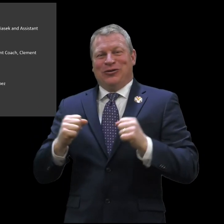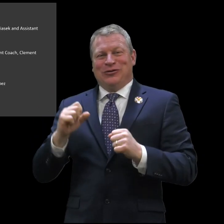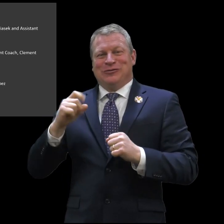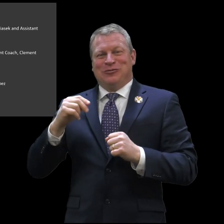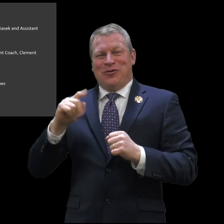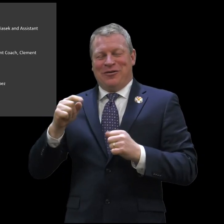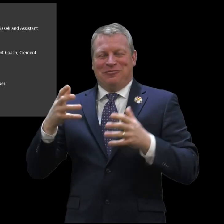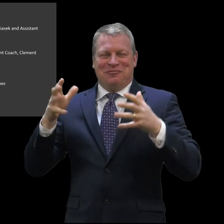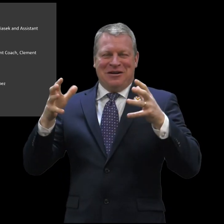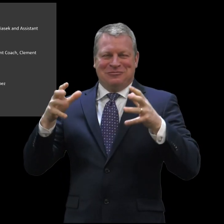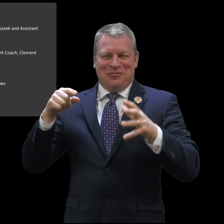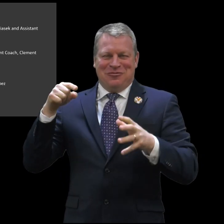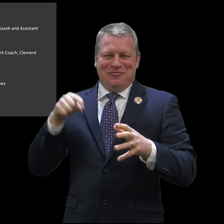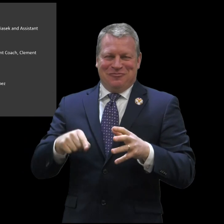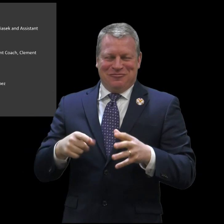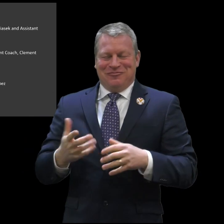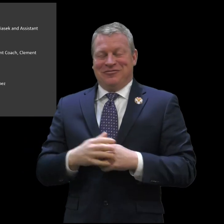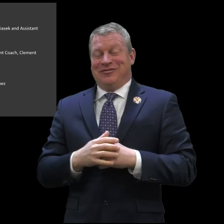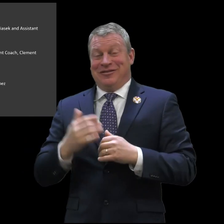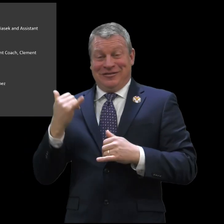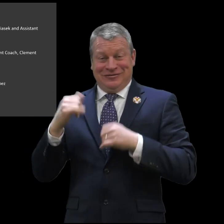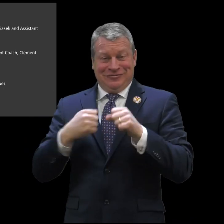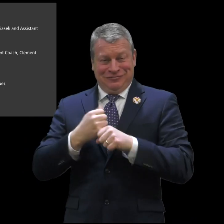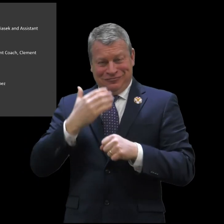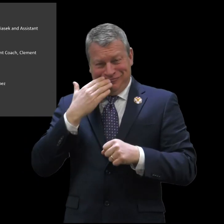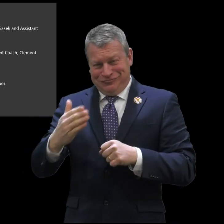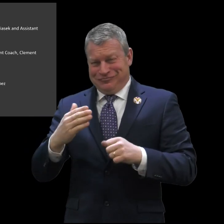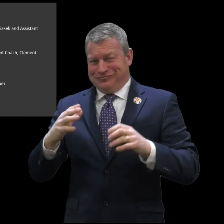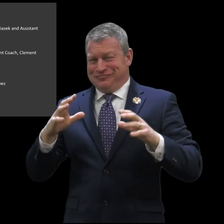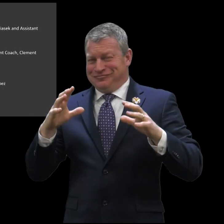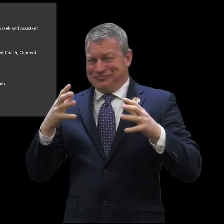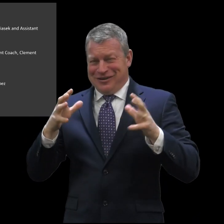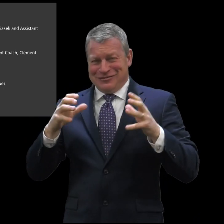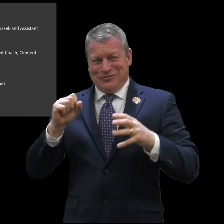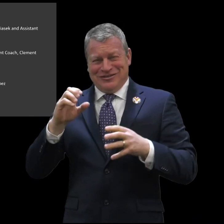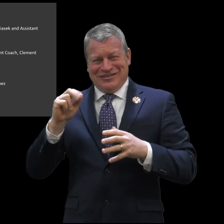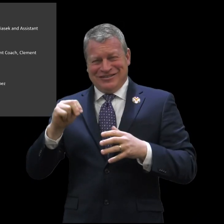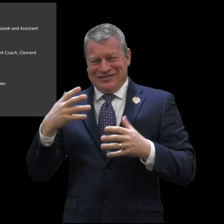Athletics, for our winter sport of basketball. This year we had a great